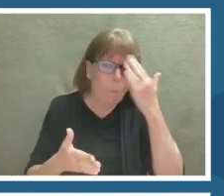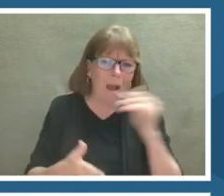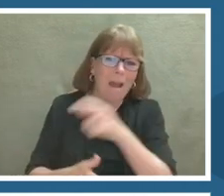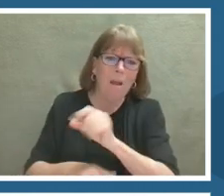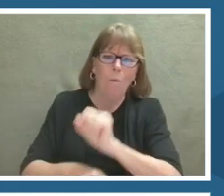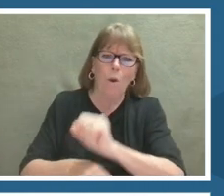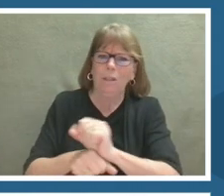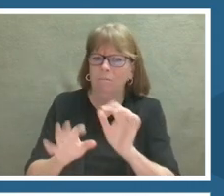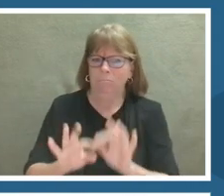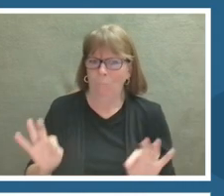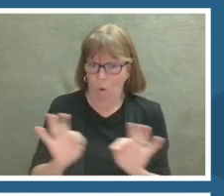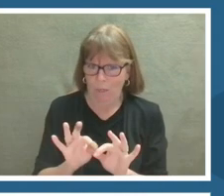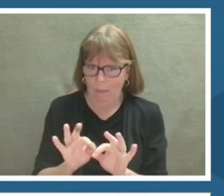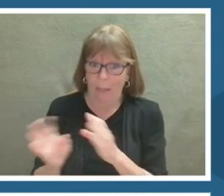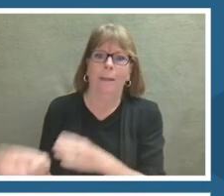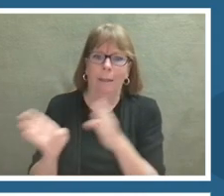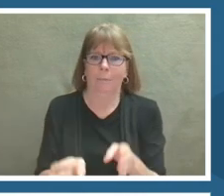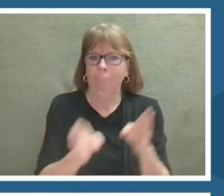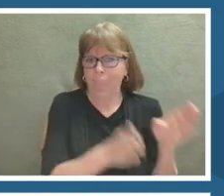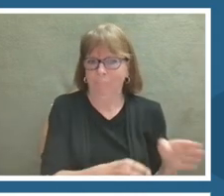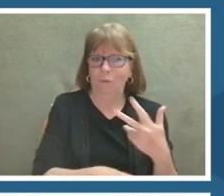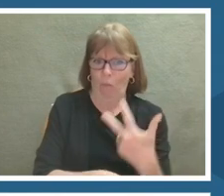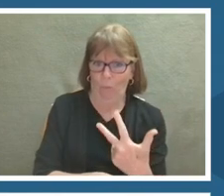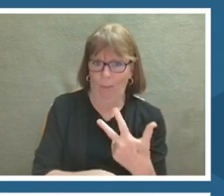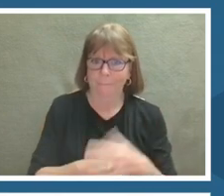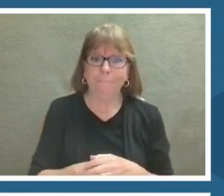The next slide is kit components.